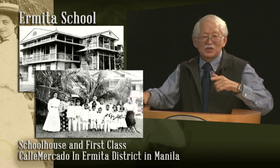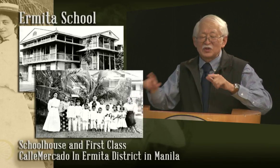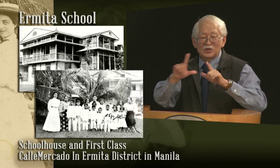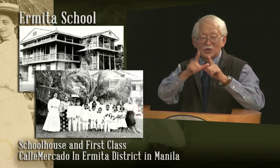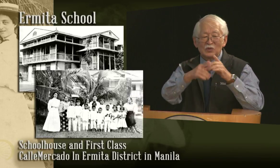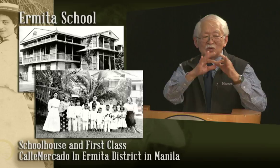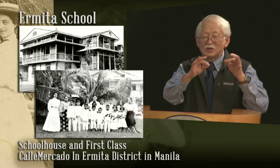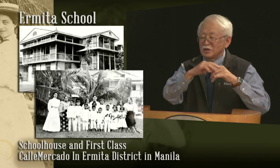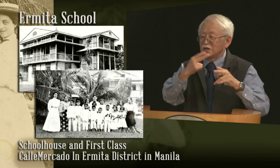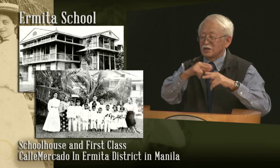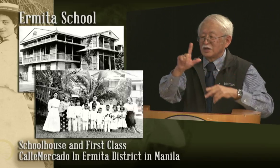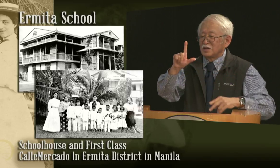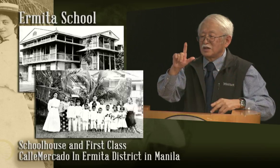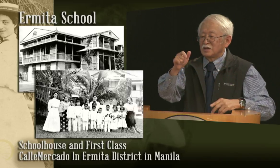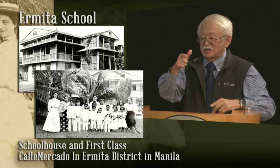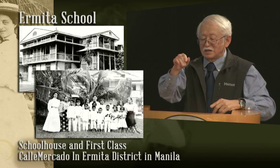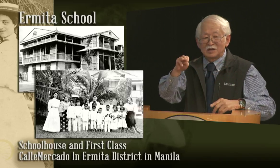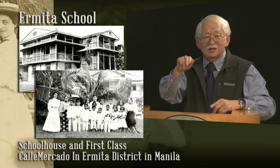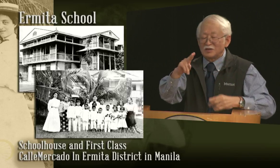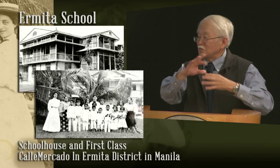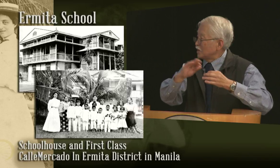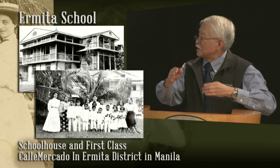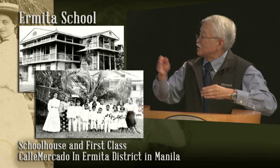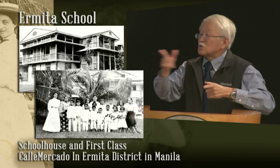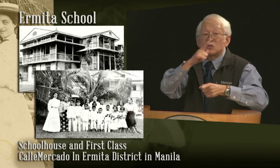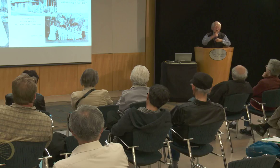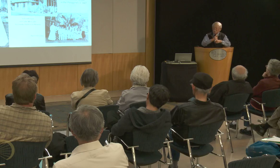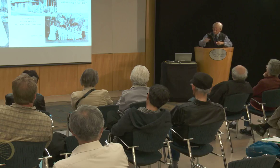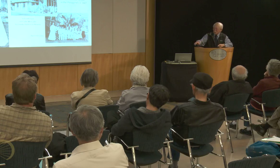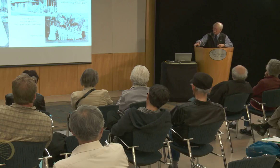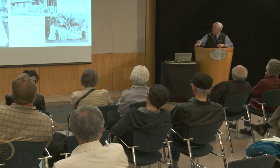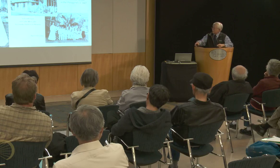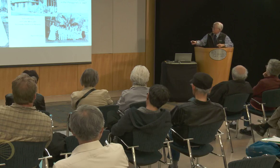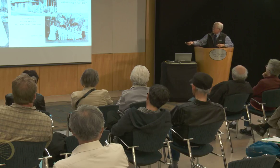And, and I should explain a little bit more to you about Lightman, and I'll